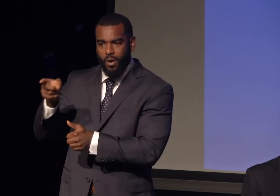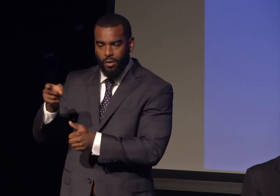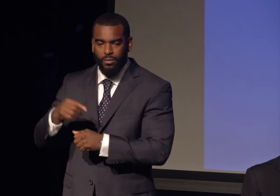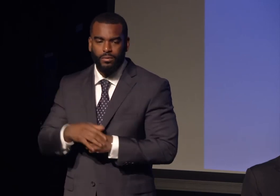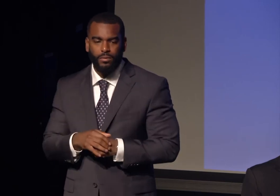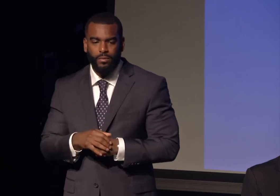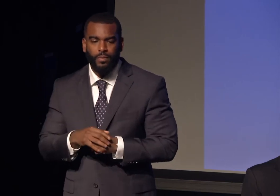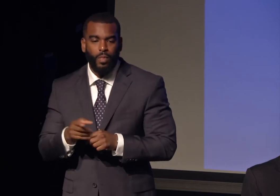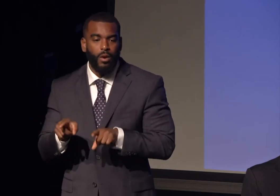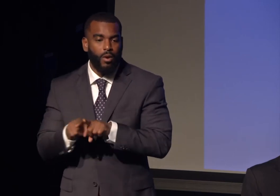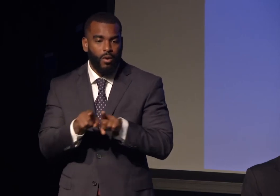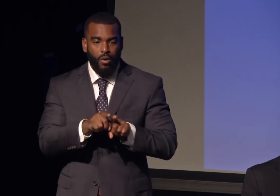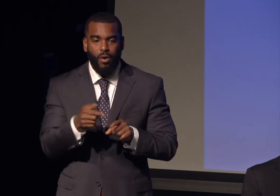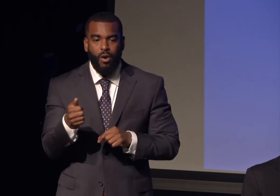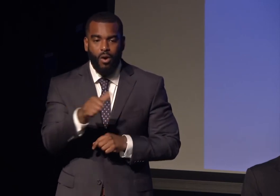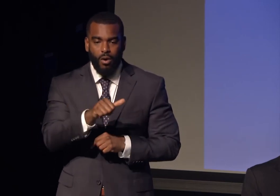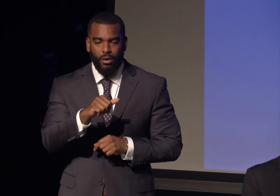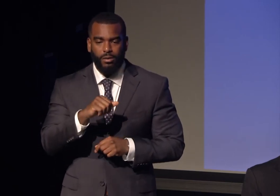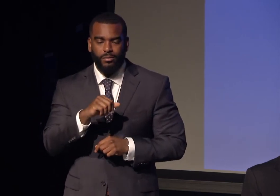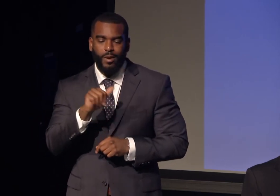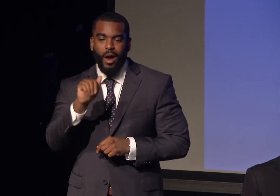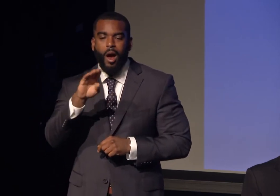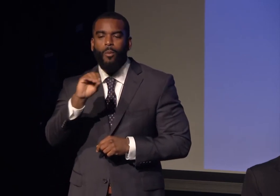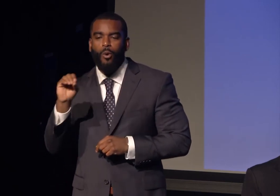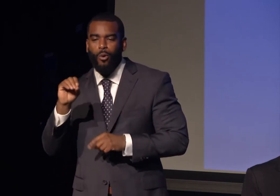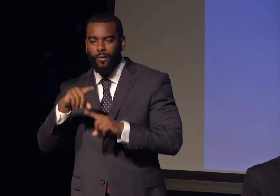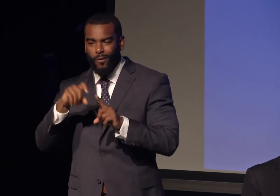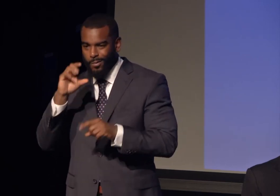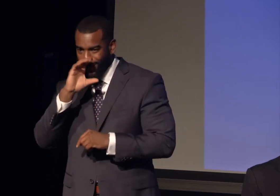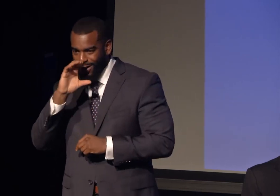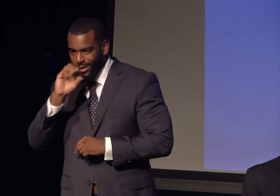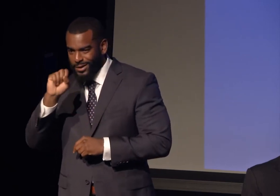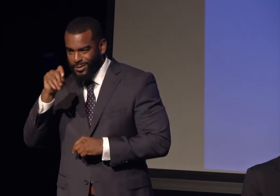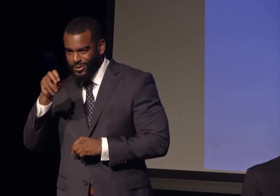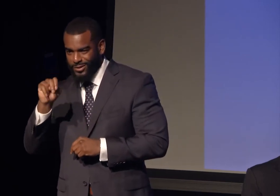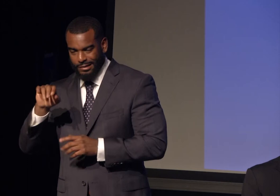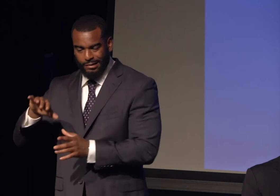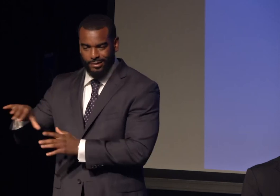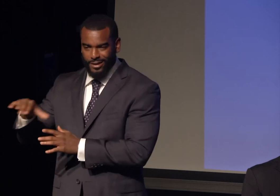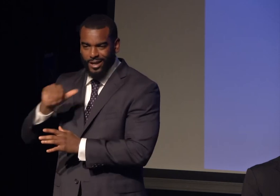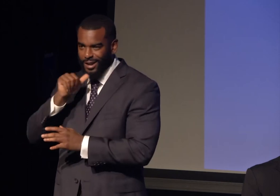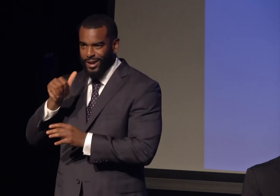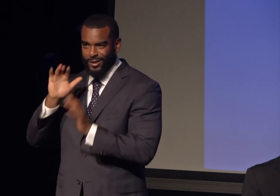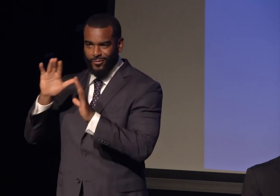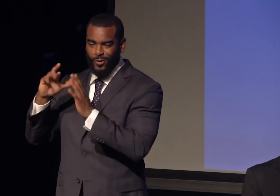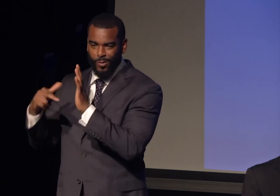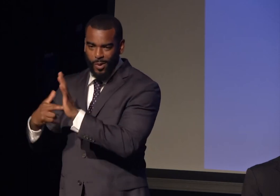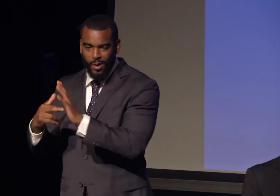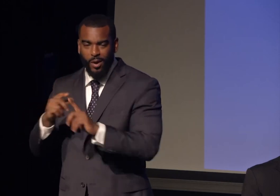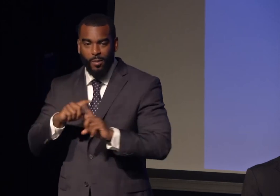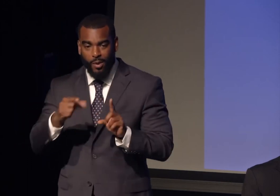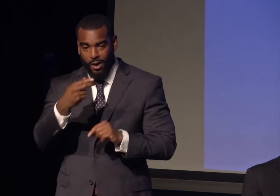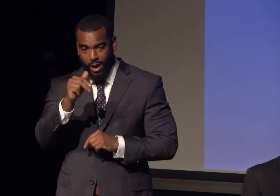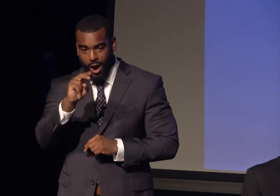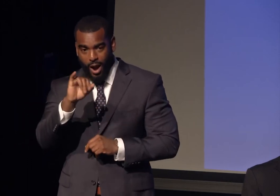I felt great pride in the connection my family had with Gandhi and the connection